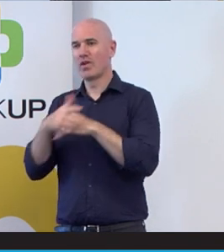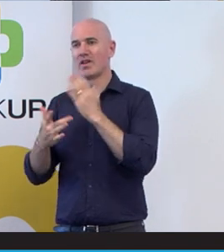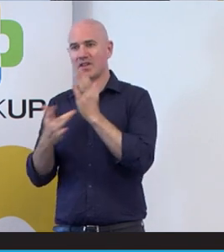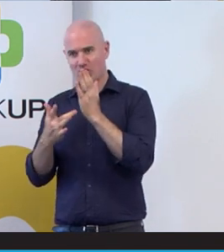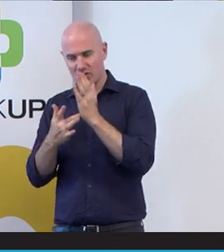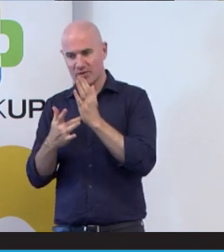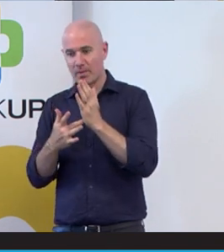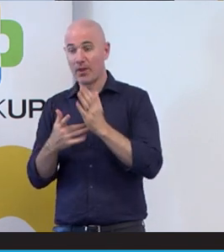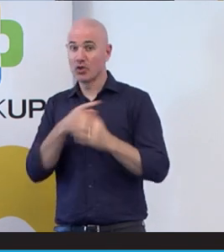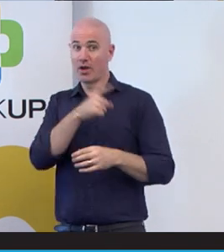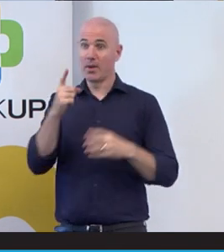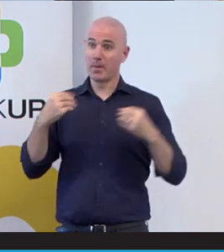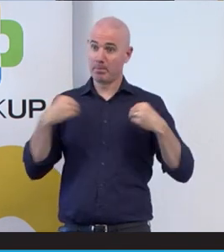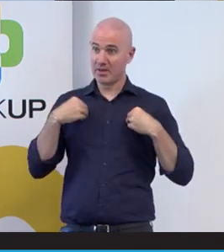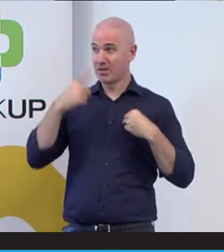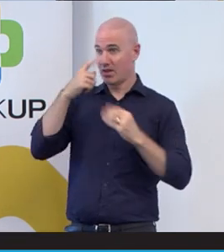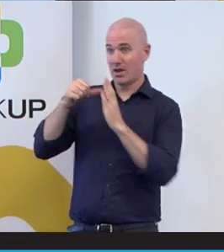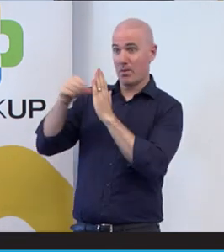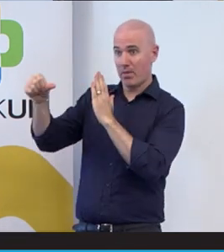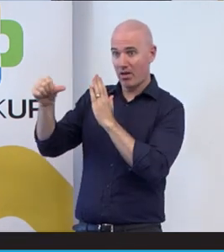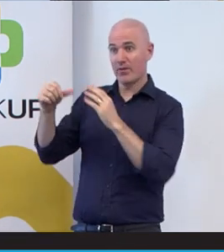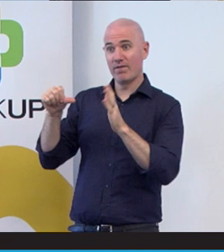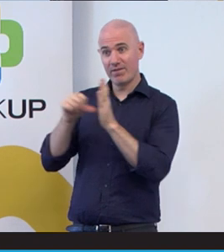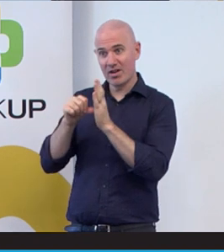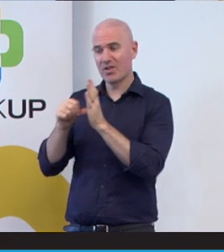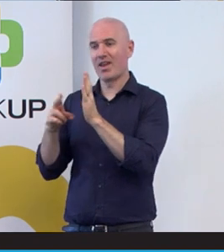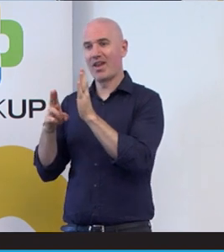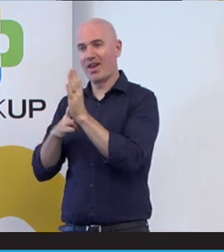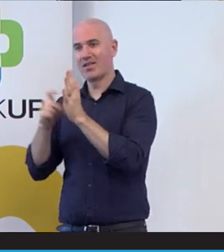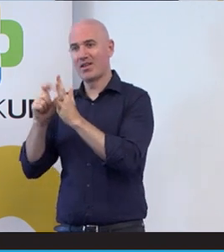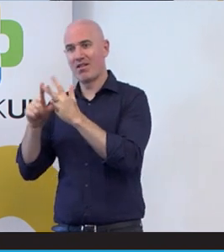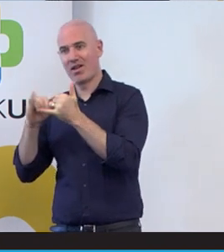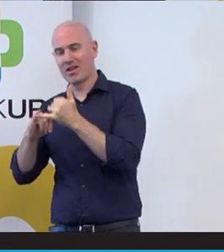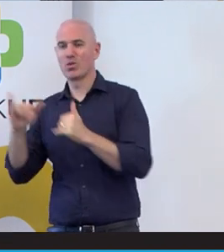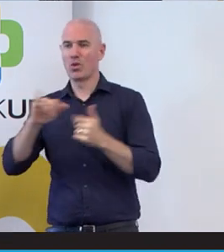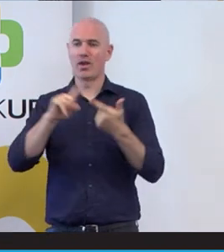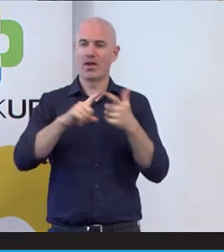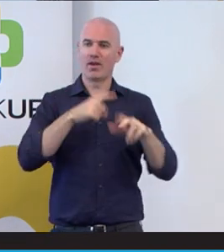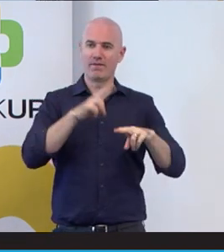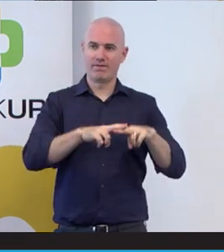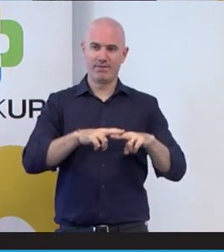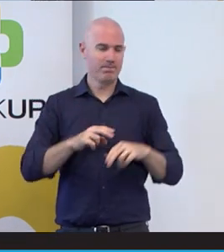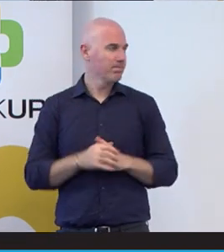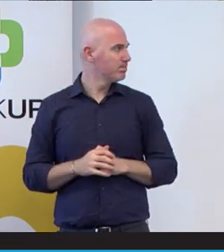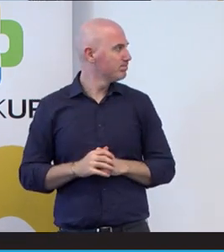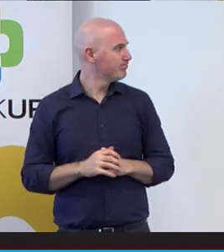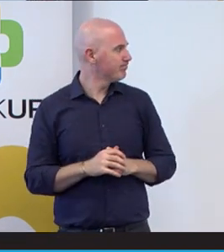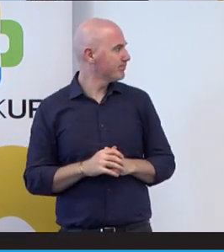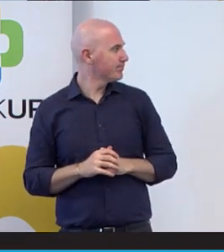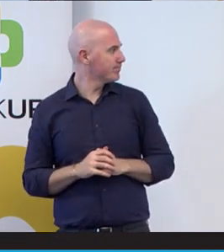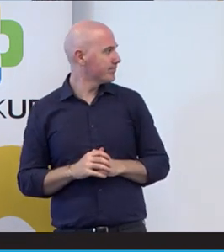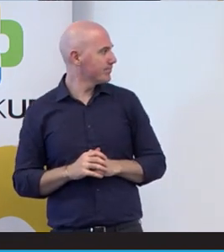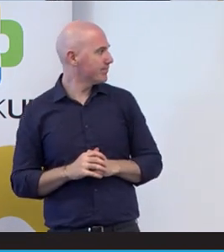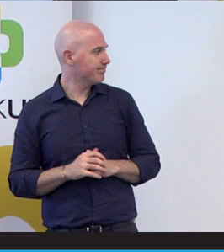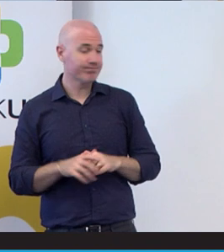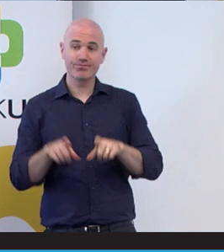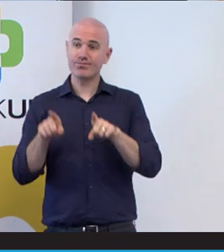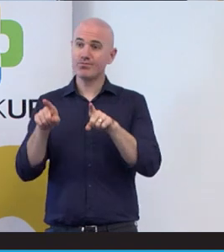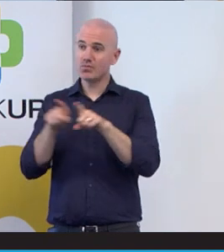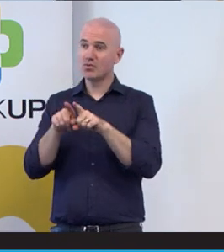apply for funding to the NDIS package or the EAF I’ve also Auslan type workshop.